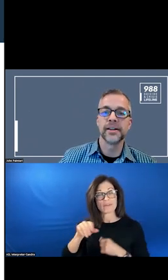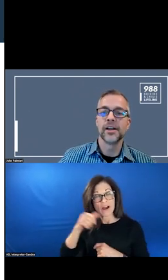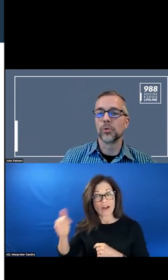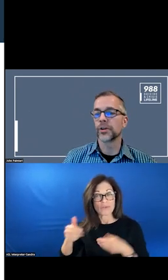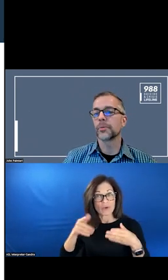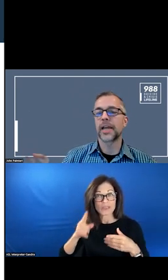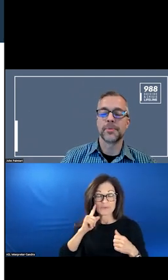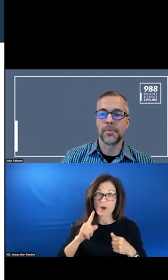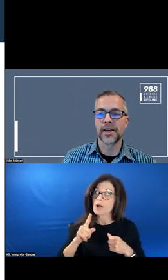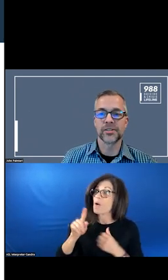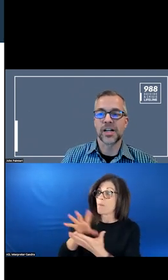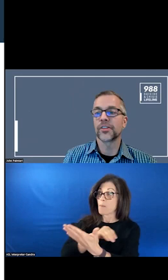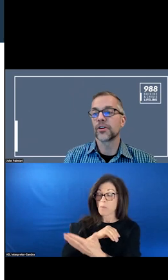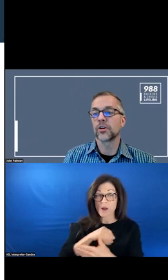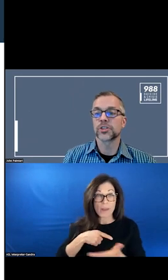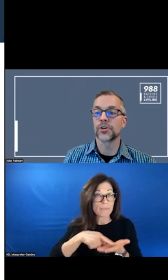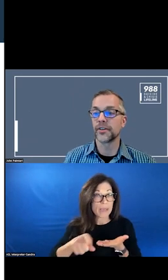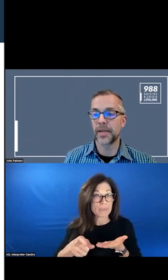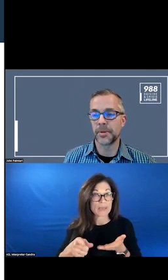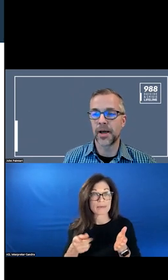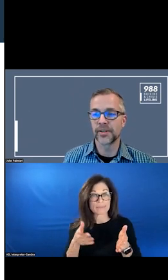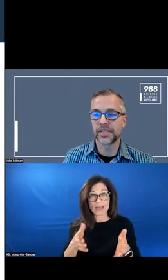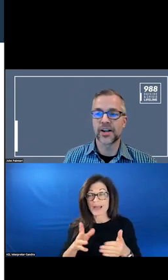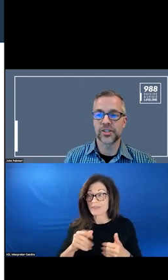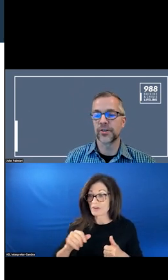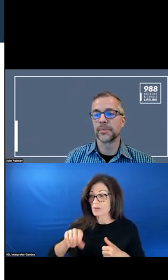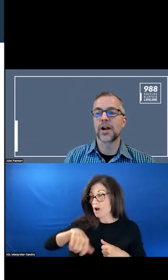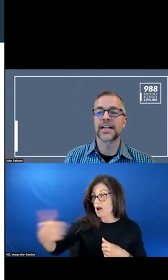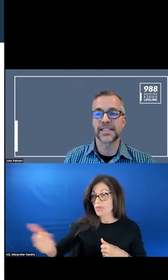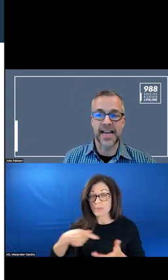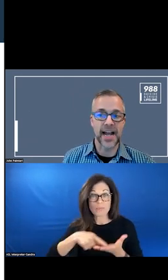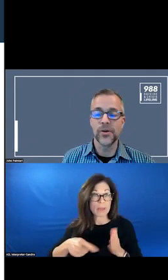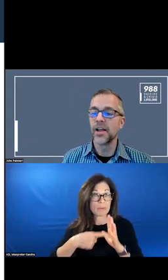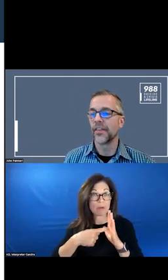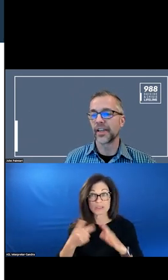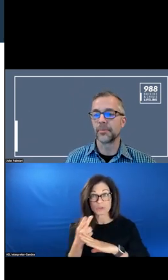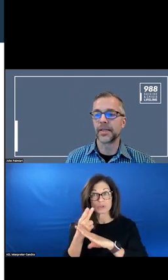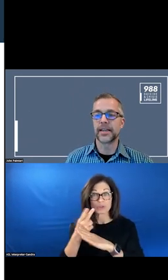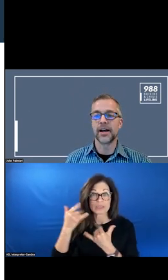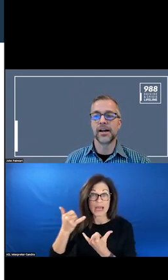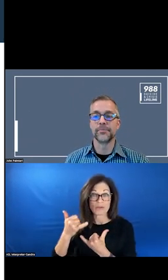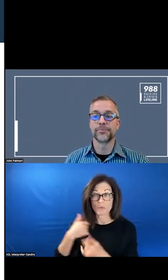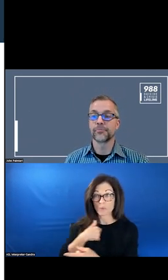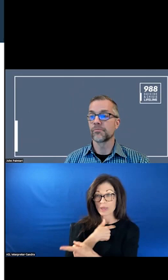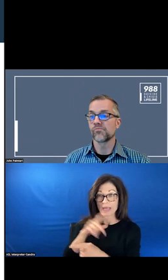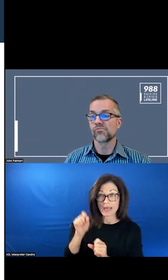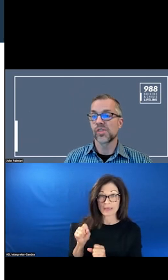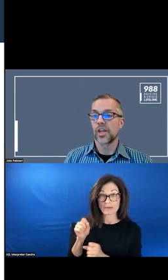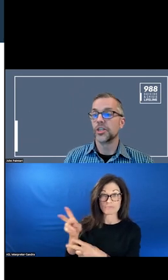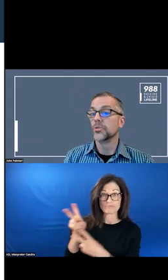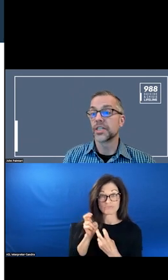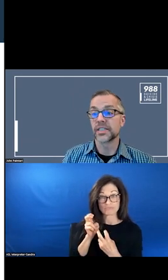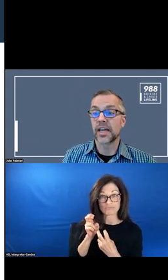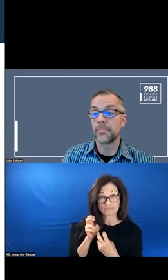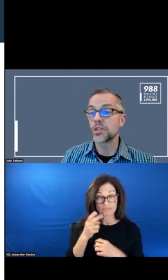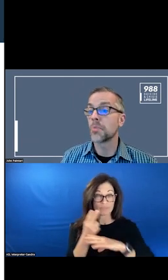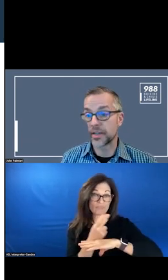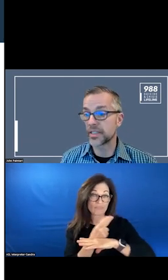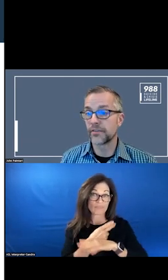WHAT ARE THE PRACTICE MODEL THAT IS ARE USED NOW FOR BENCHMARKS